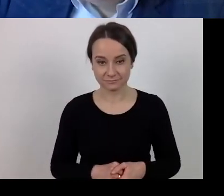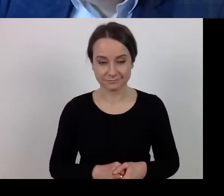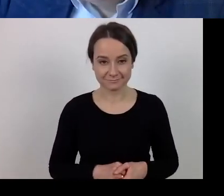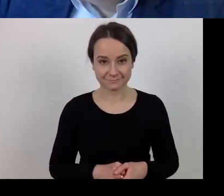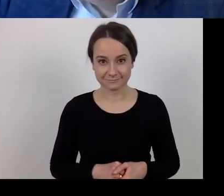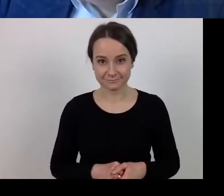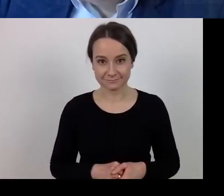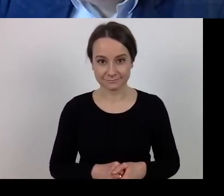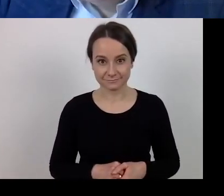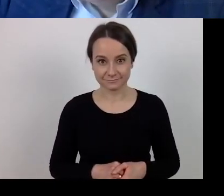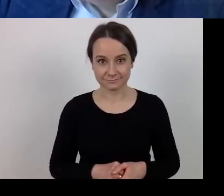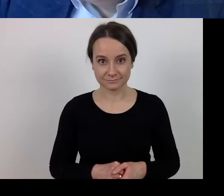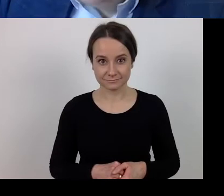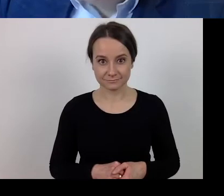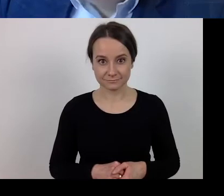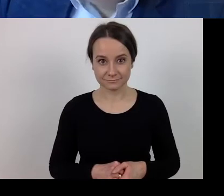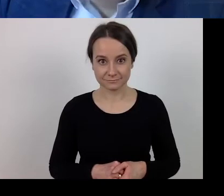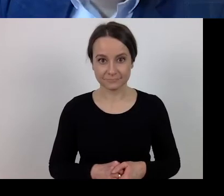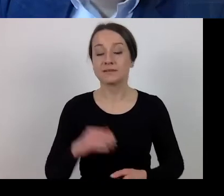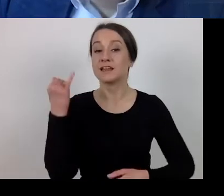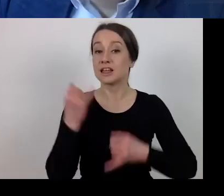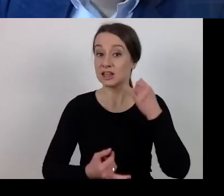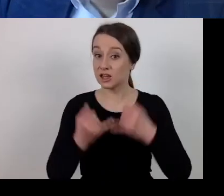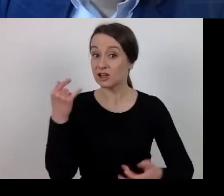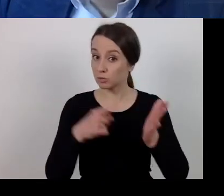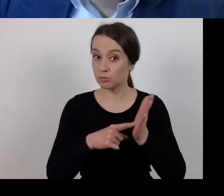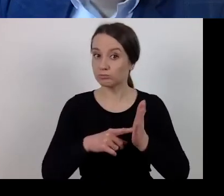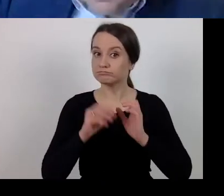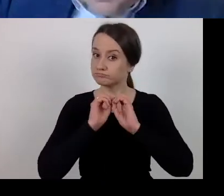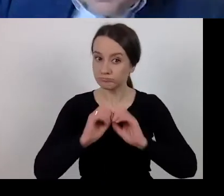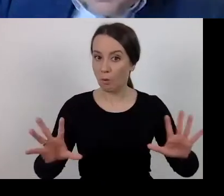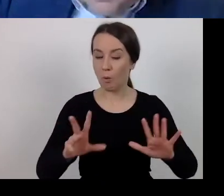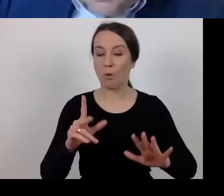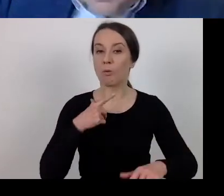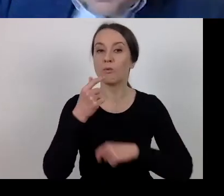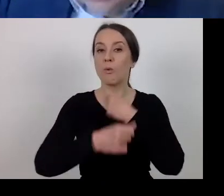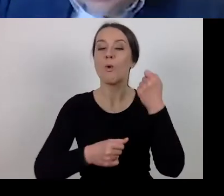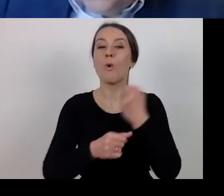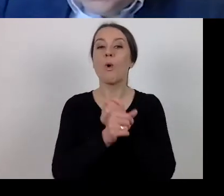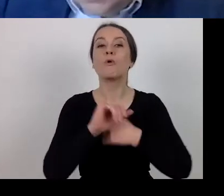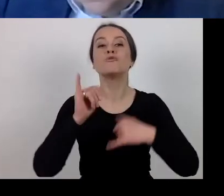As for relations, through capital and personal.